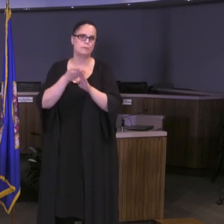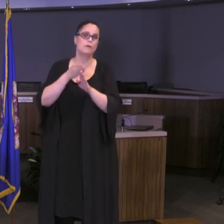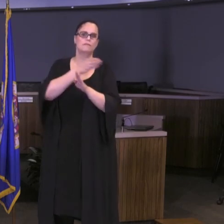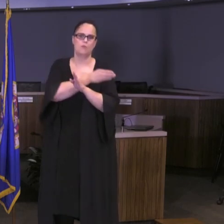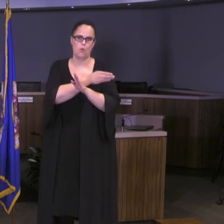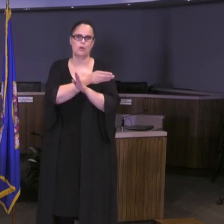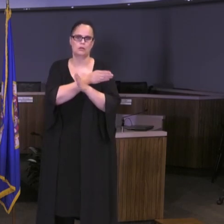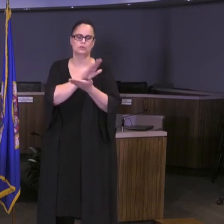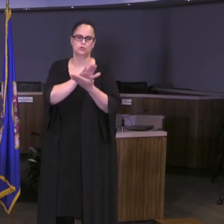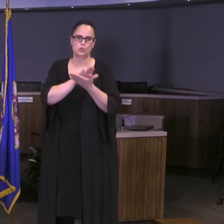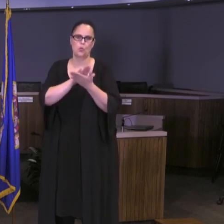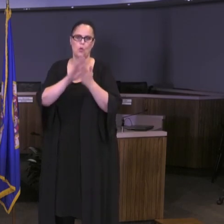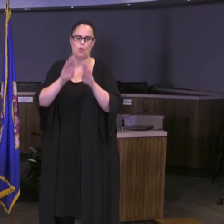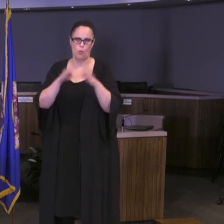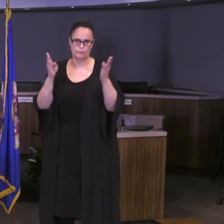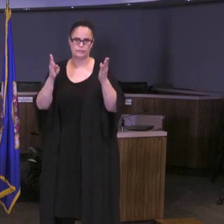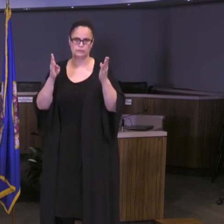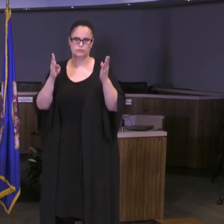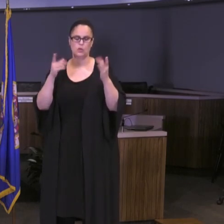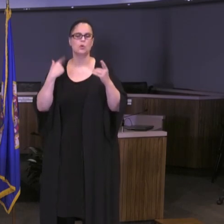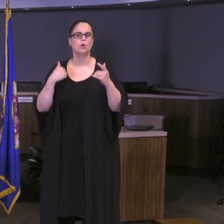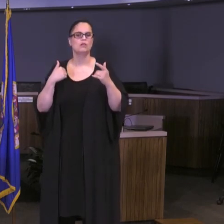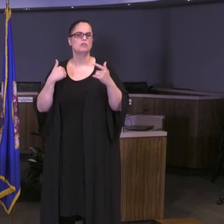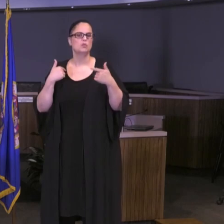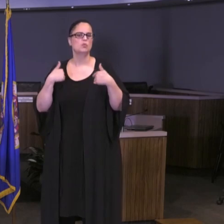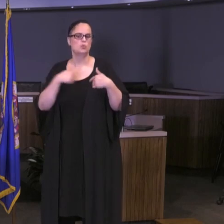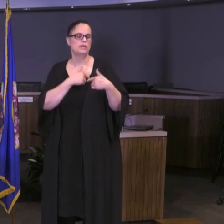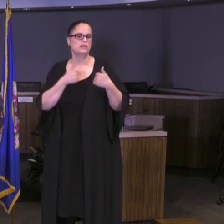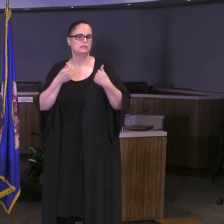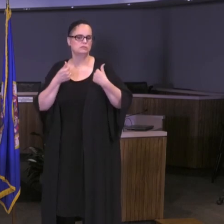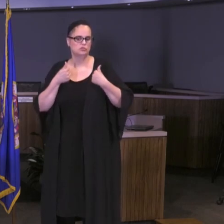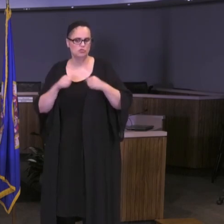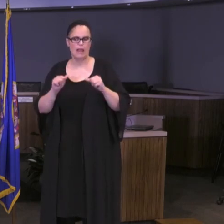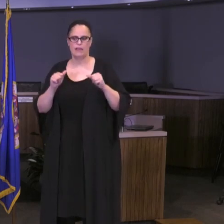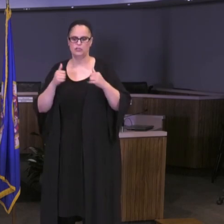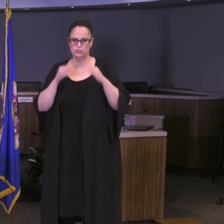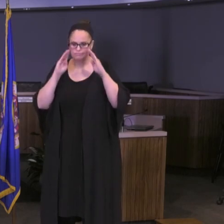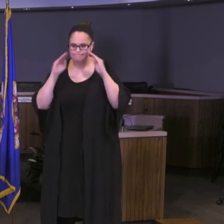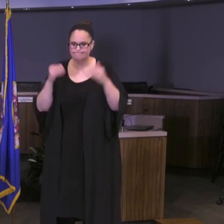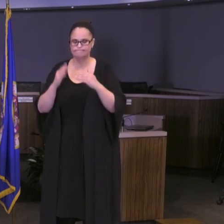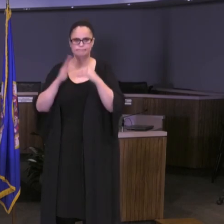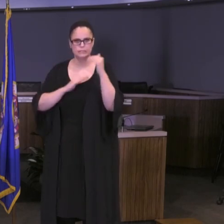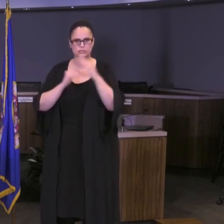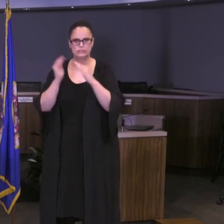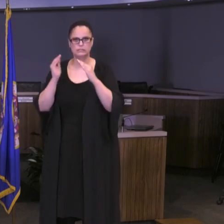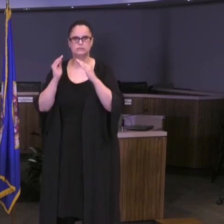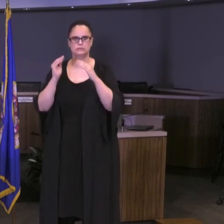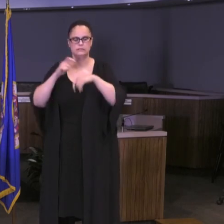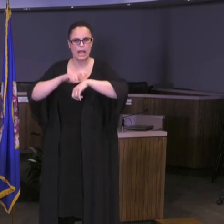As you know, we try to afford as much building-based and individual-based time as possible, but we want it to be